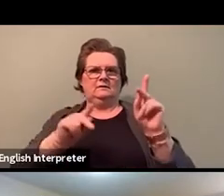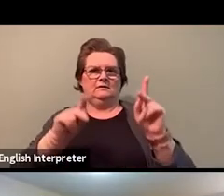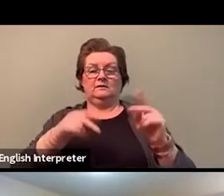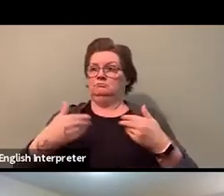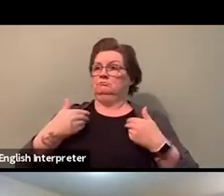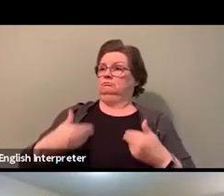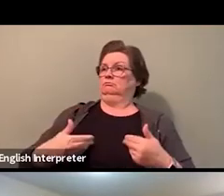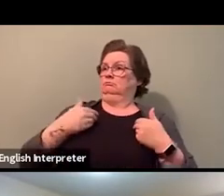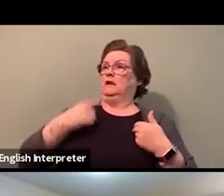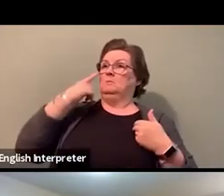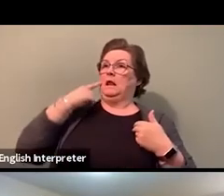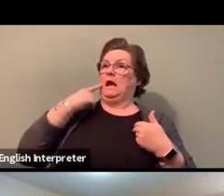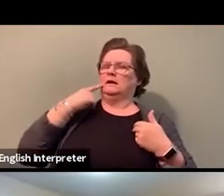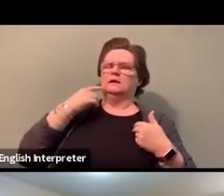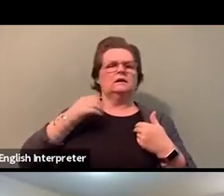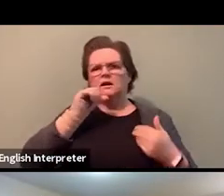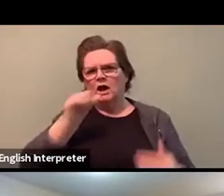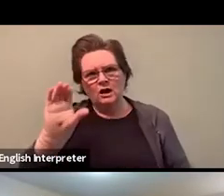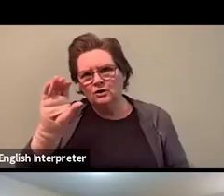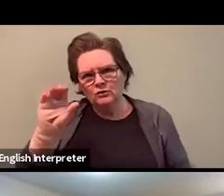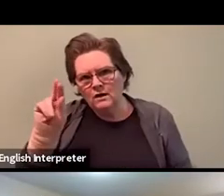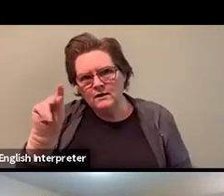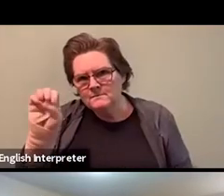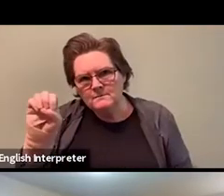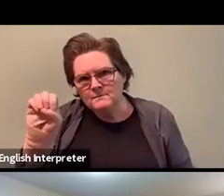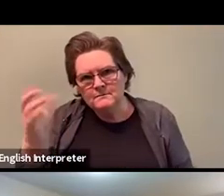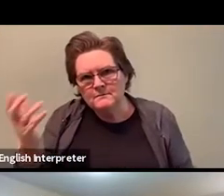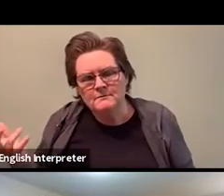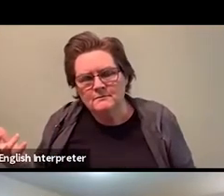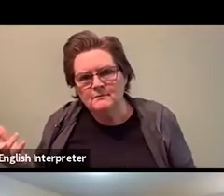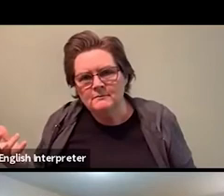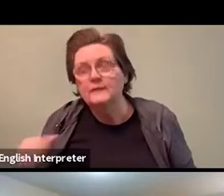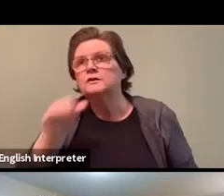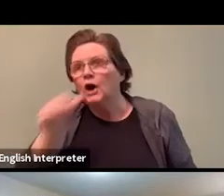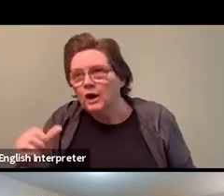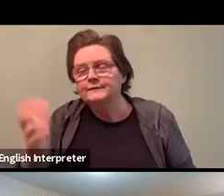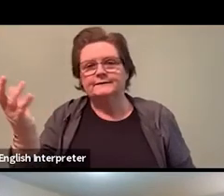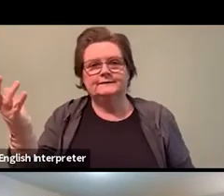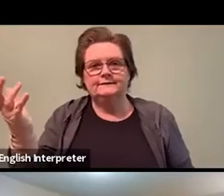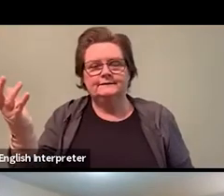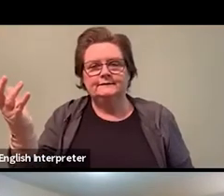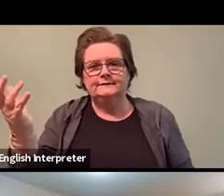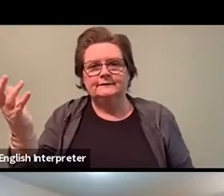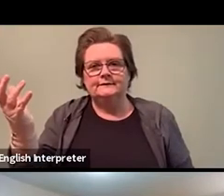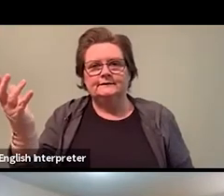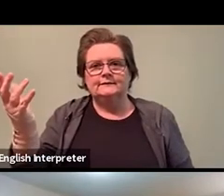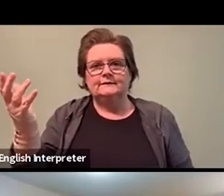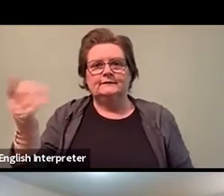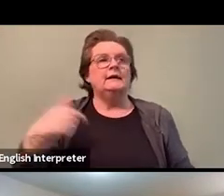and onto the trains and the subways while black. So COVID or not, black lives,